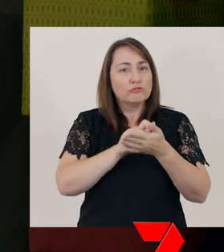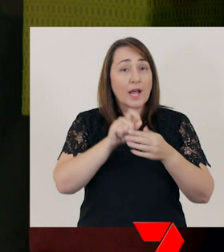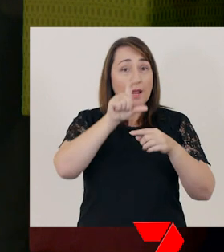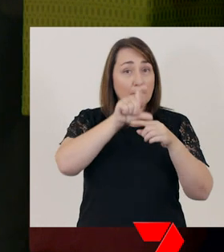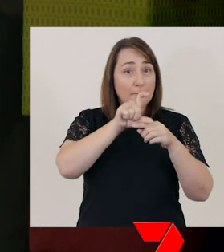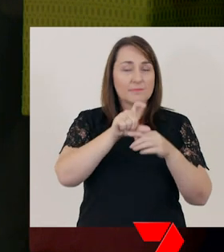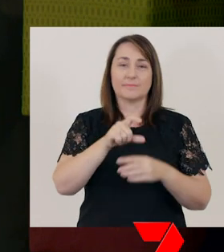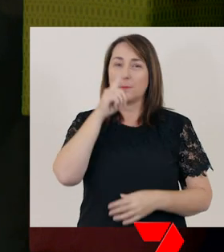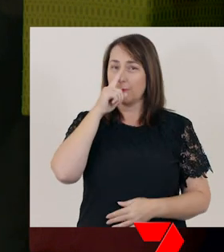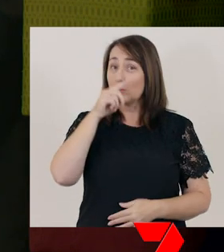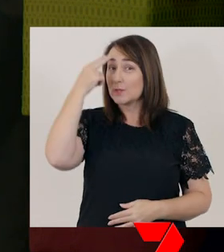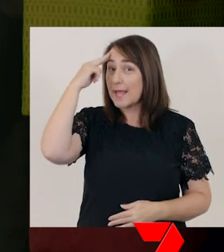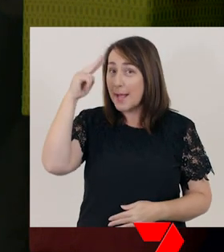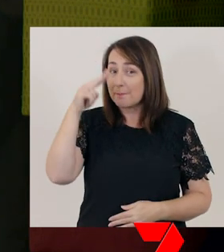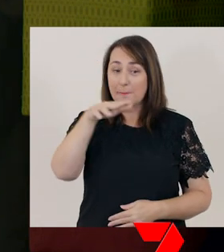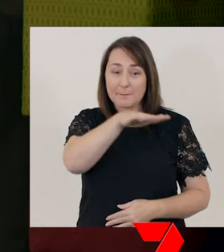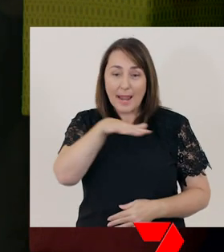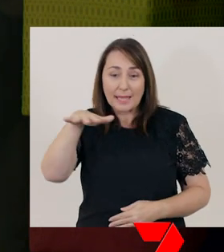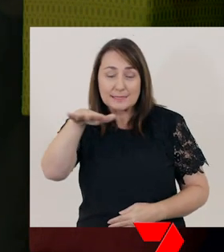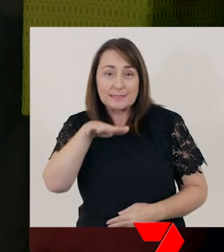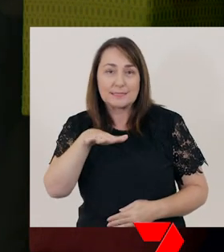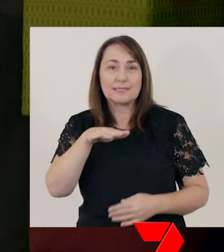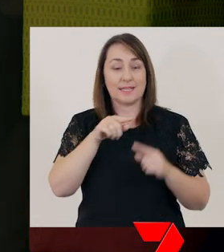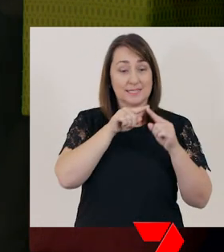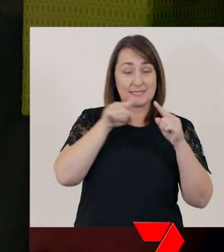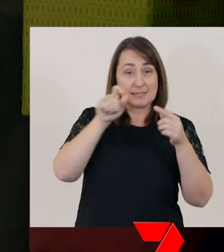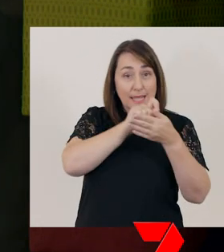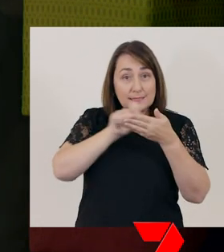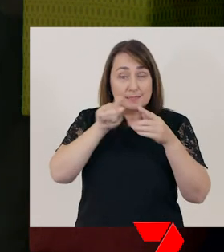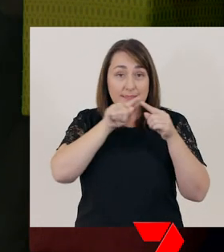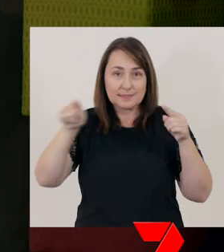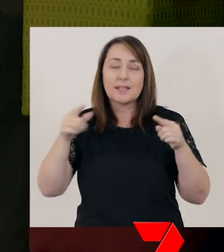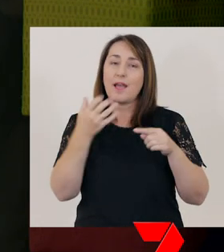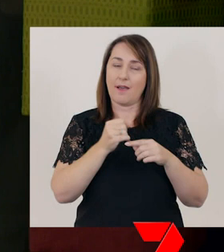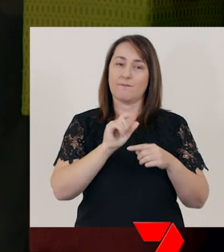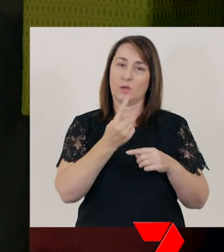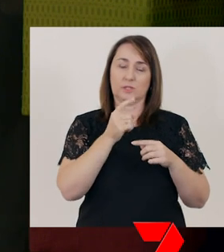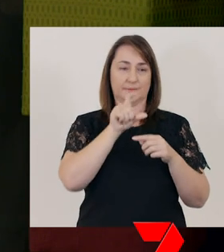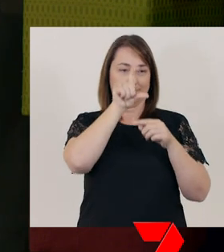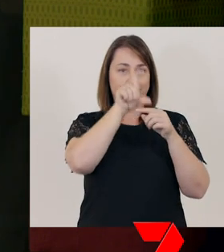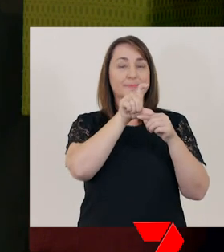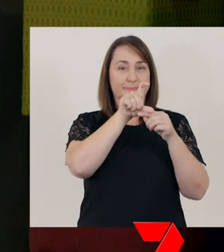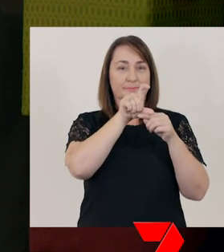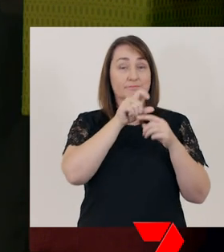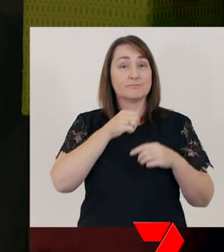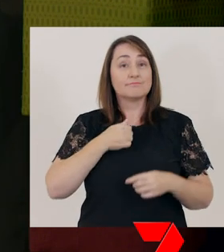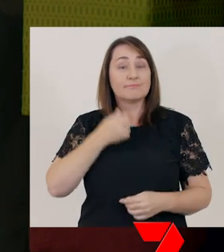A sentence starts with a capital letter too. My name also has lower-case letters.